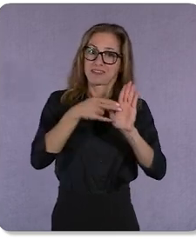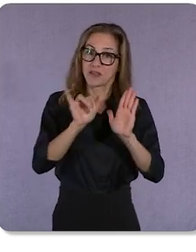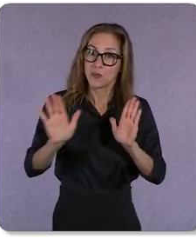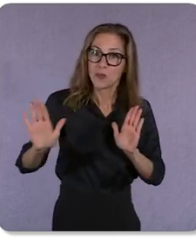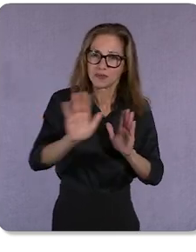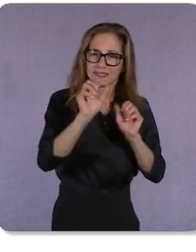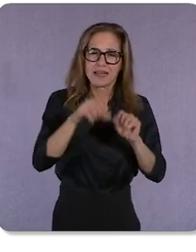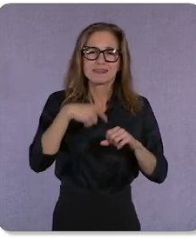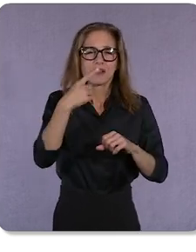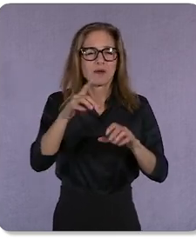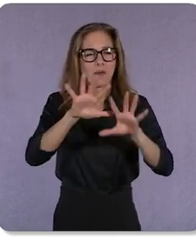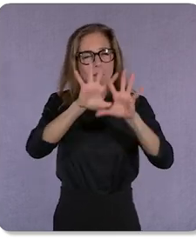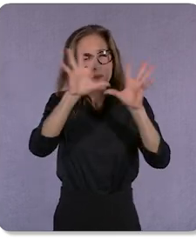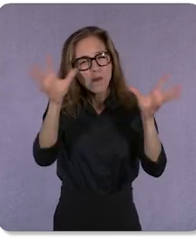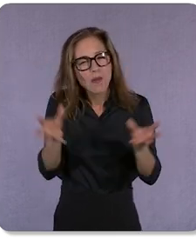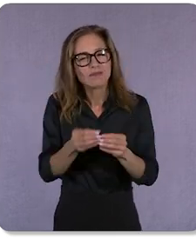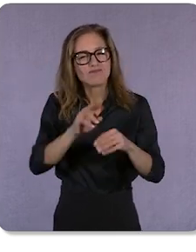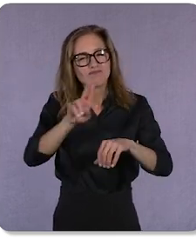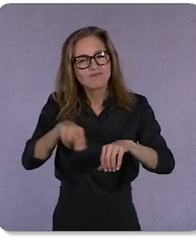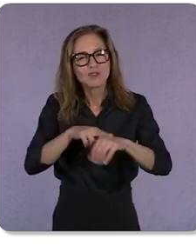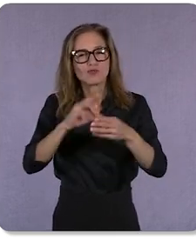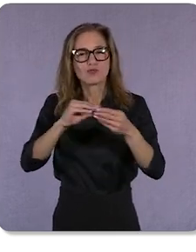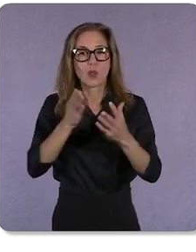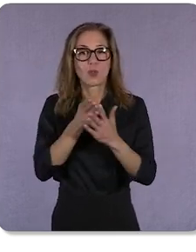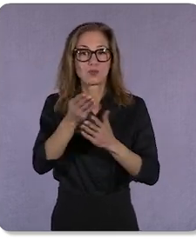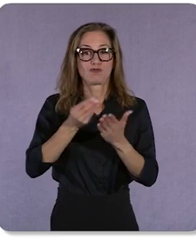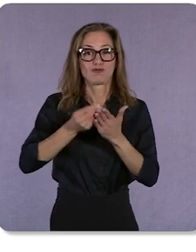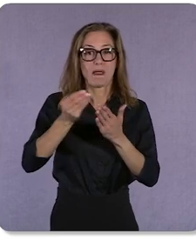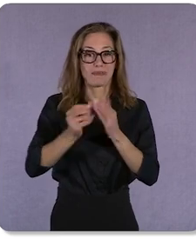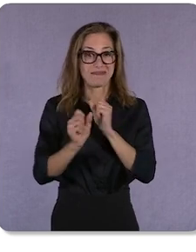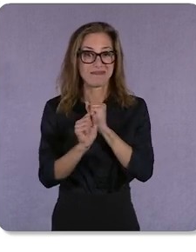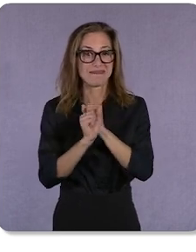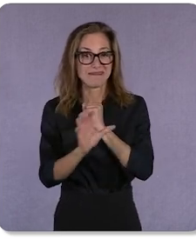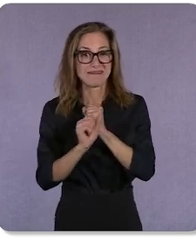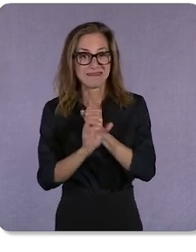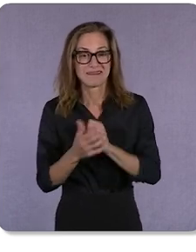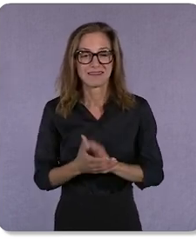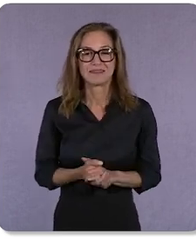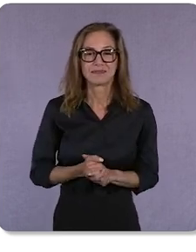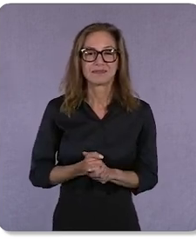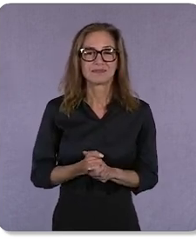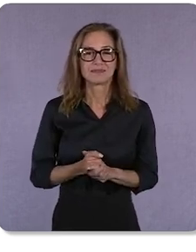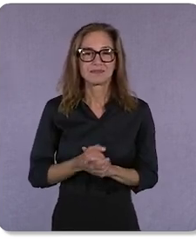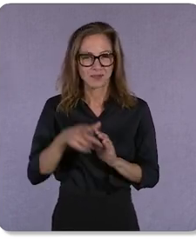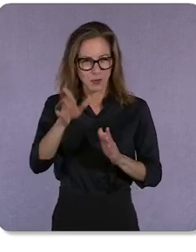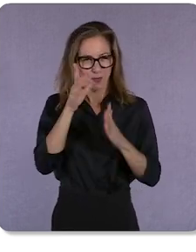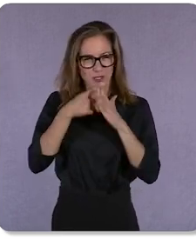holistic story through Shopping ads. And you’ll start to see these ads, some of